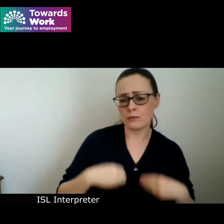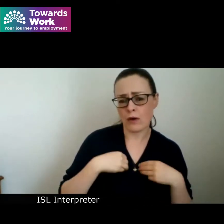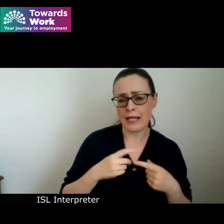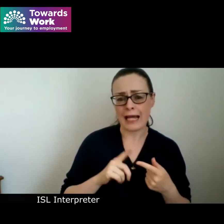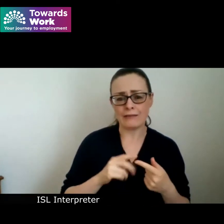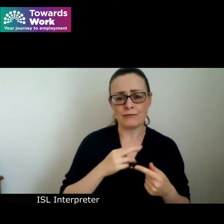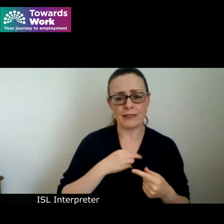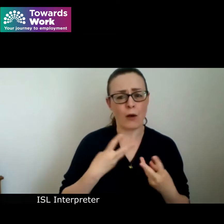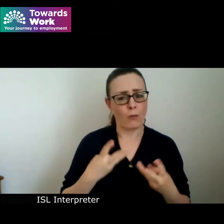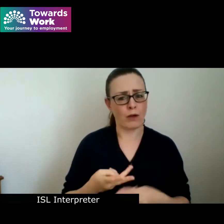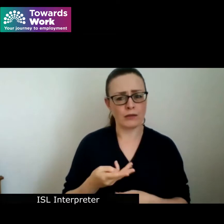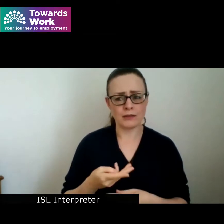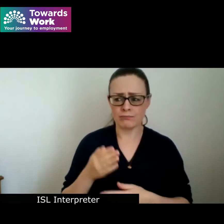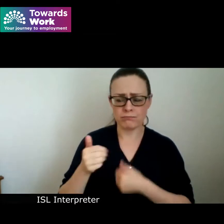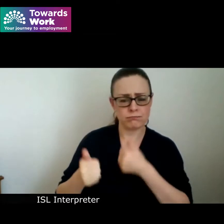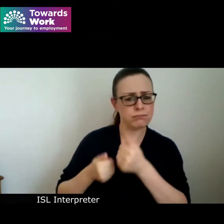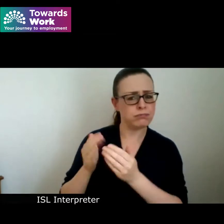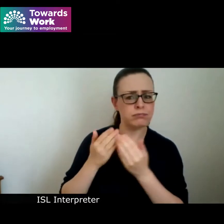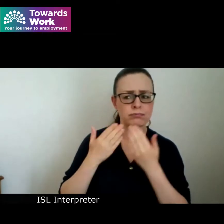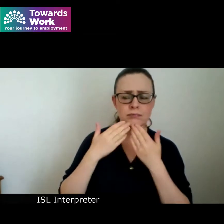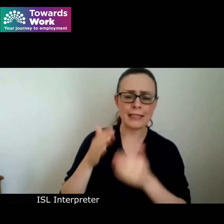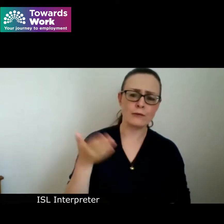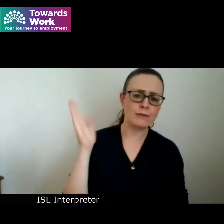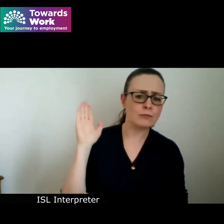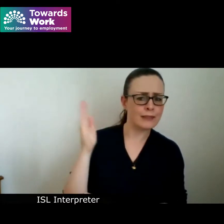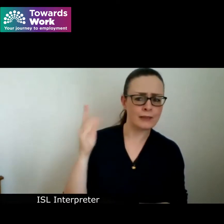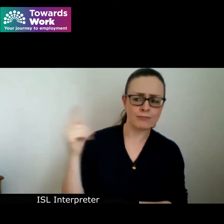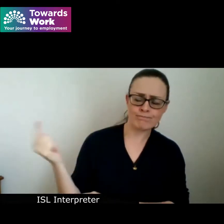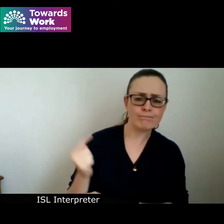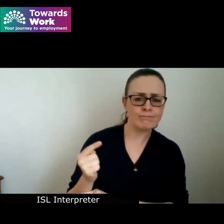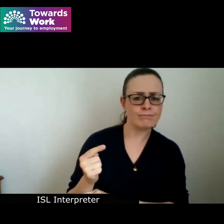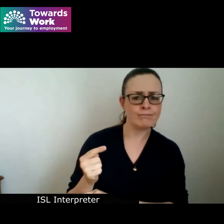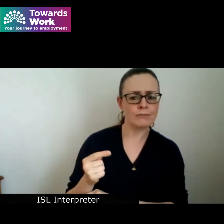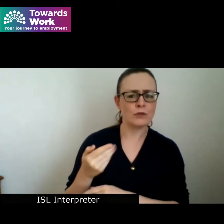speakers who are showing their support for this new initiative by sharing their time